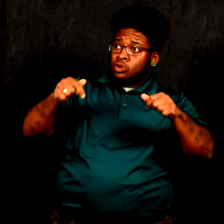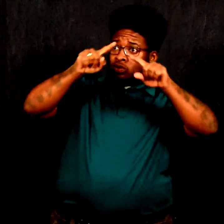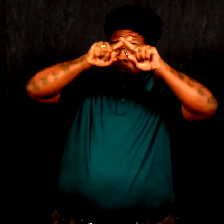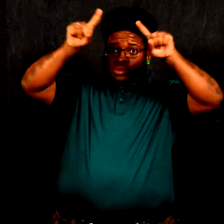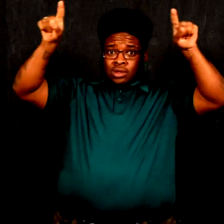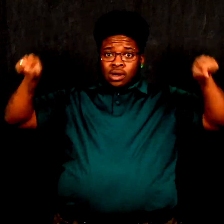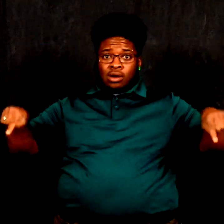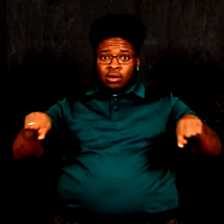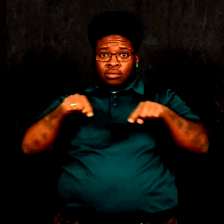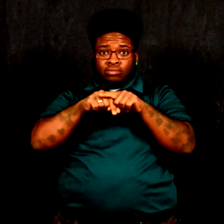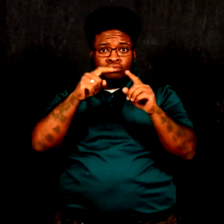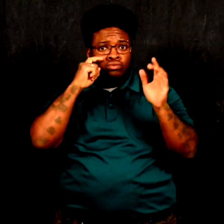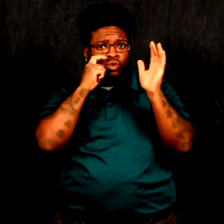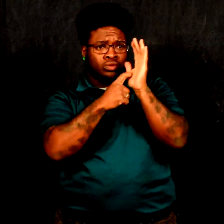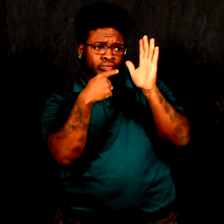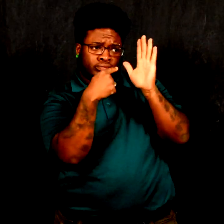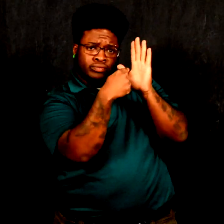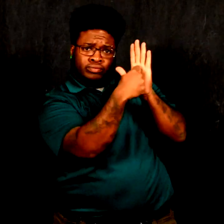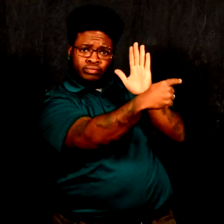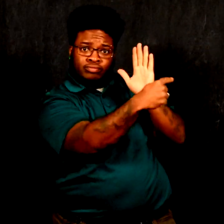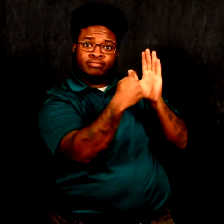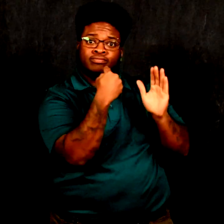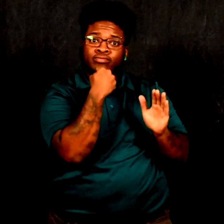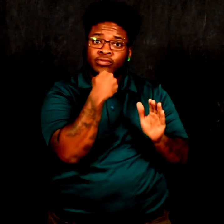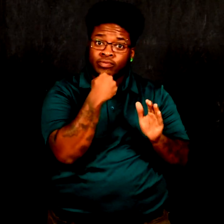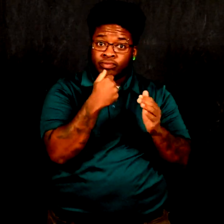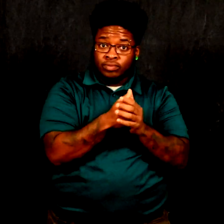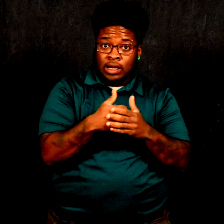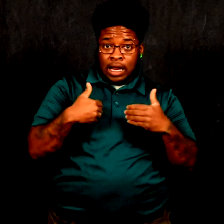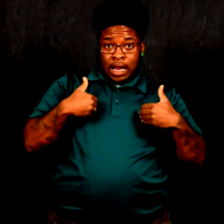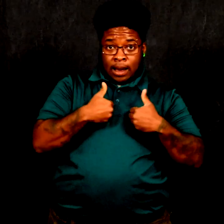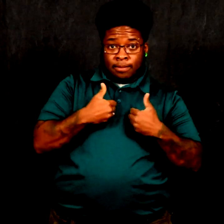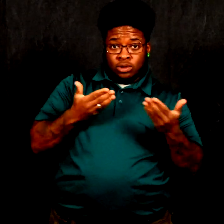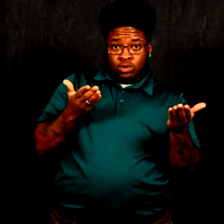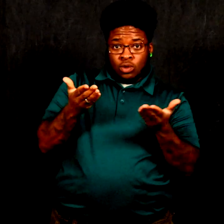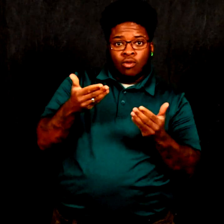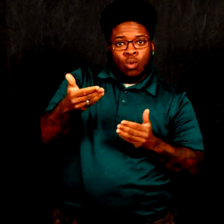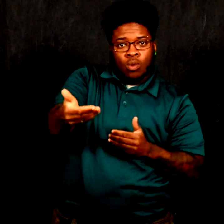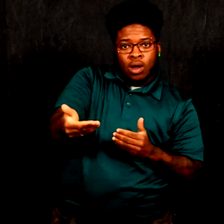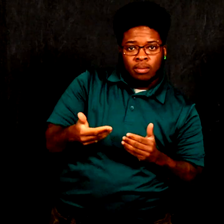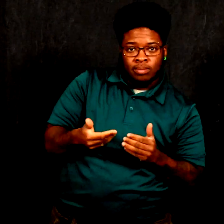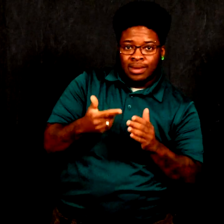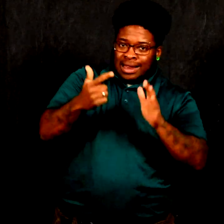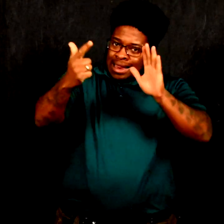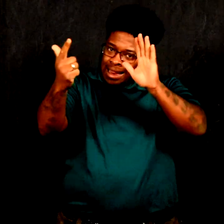the sign, “Notice: Service Animals Welcome.